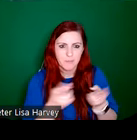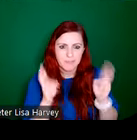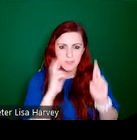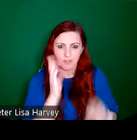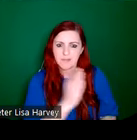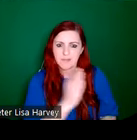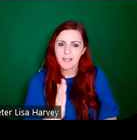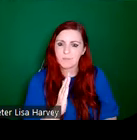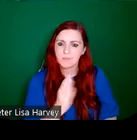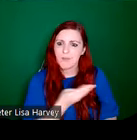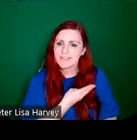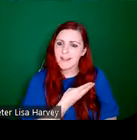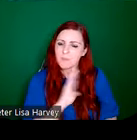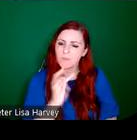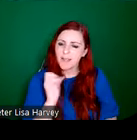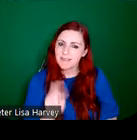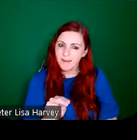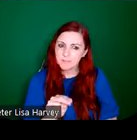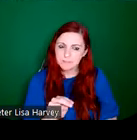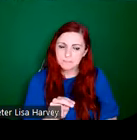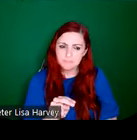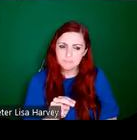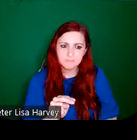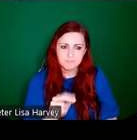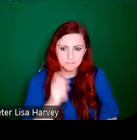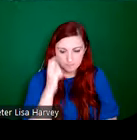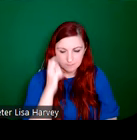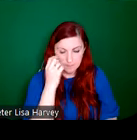Brendan, with Whilhelmina Geddes you have, again, this, as I mentioned before,